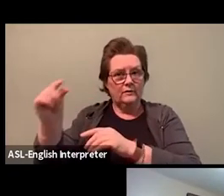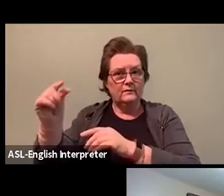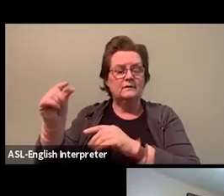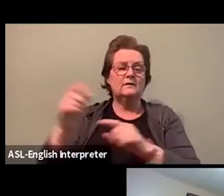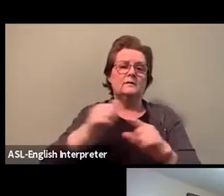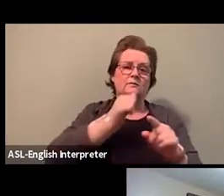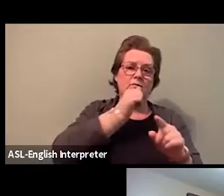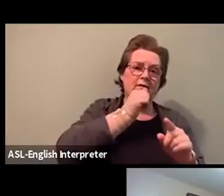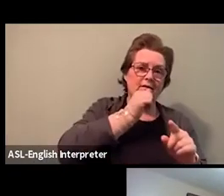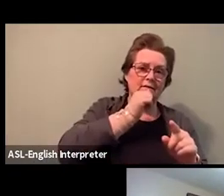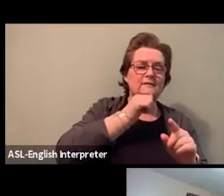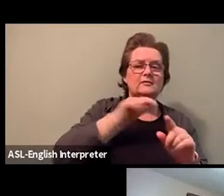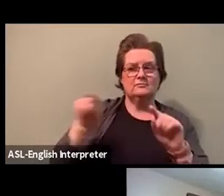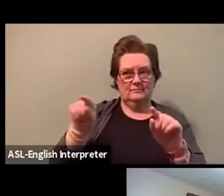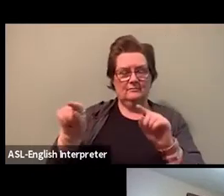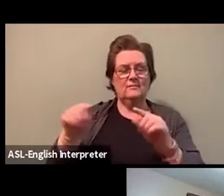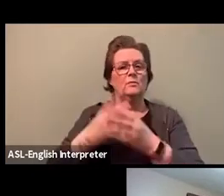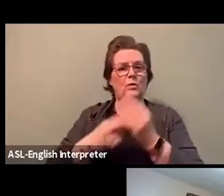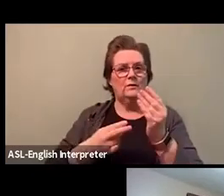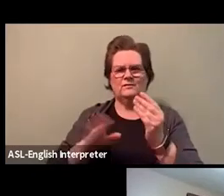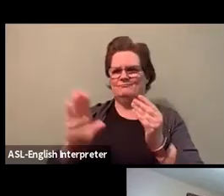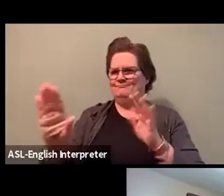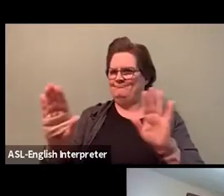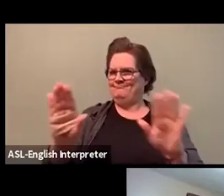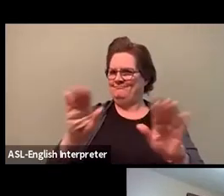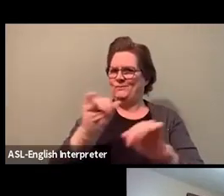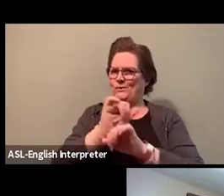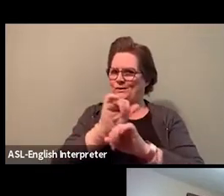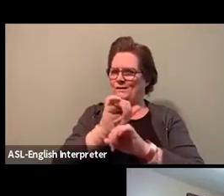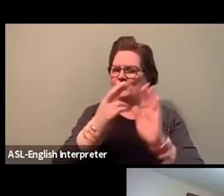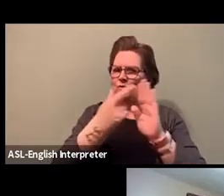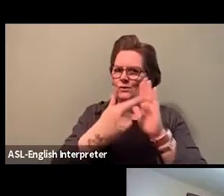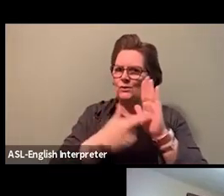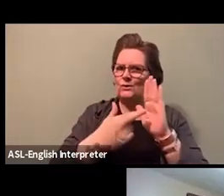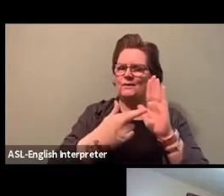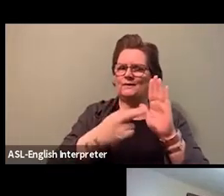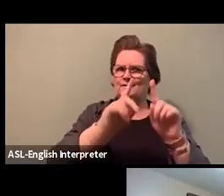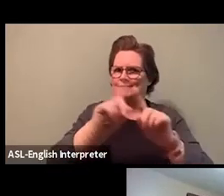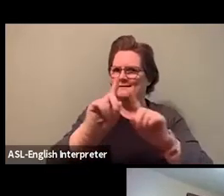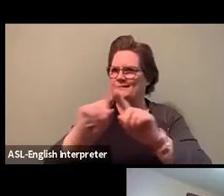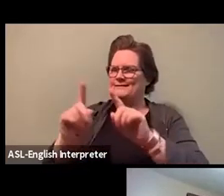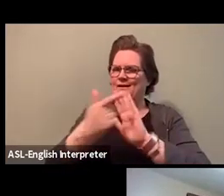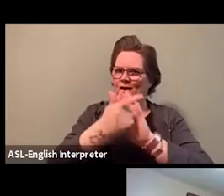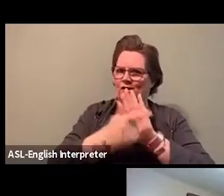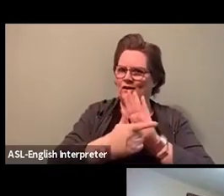and rules that governs that work. So the question is a lot to consider,